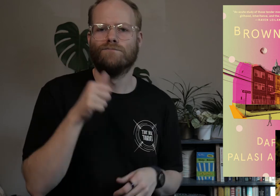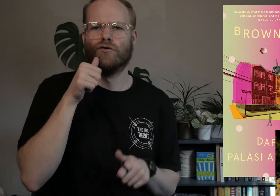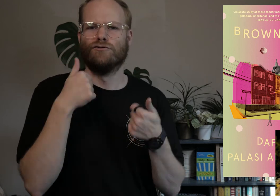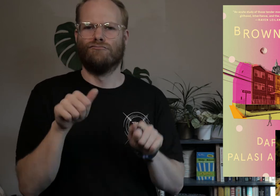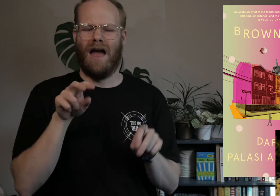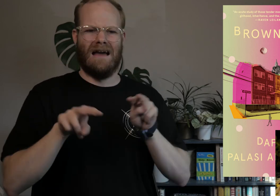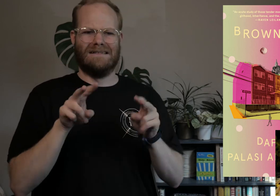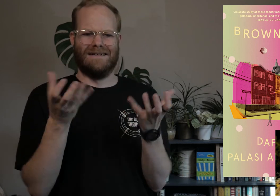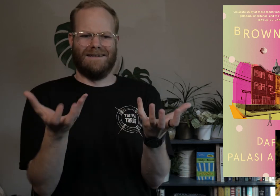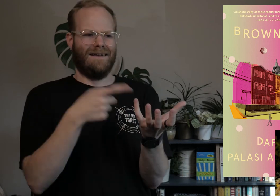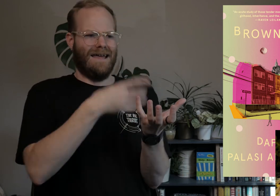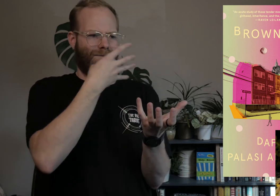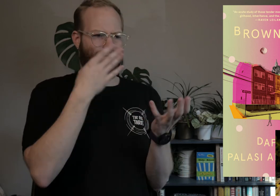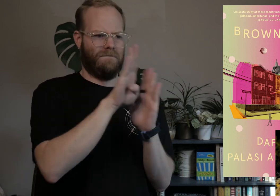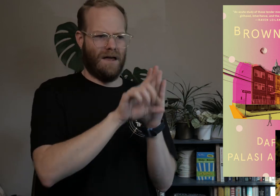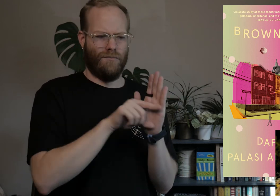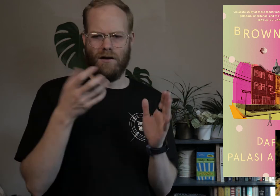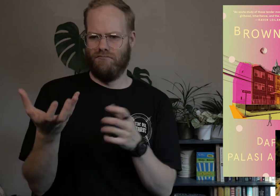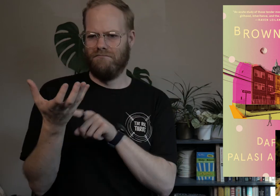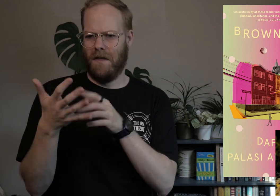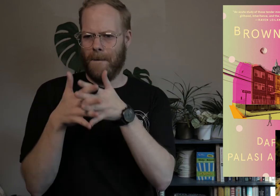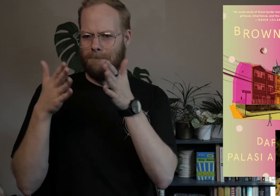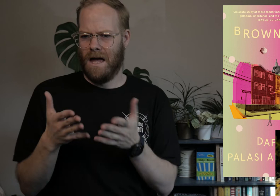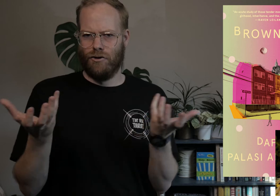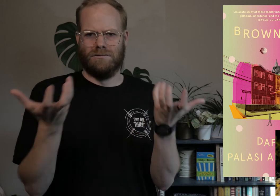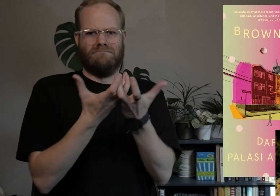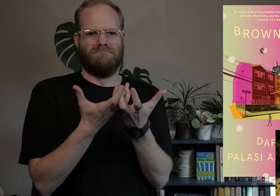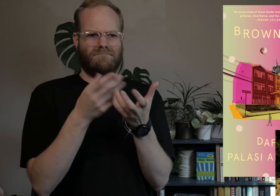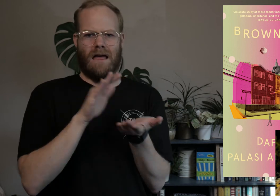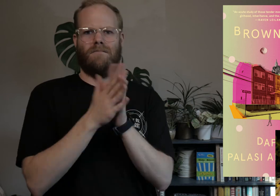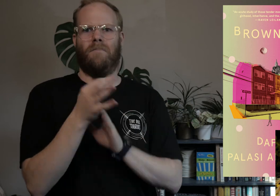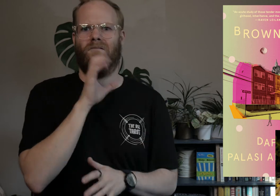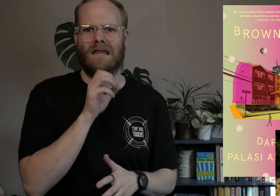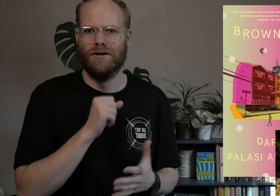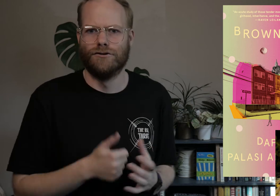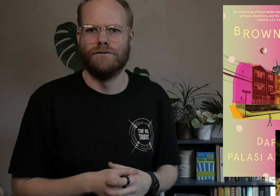girls trying to reconcile their immigrant backgrounds with being Americans and coming of age.